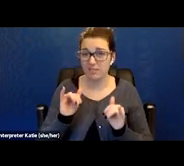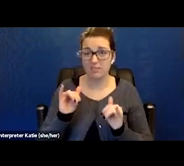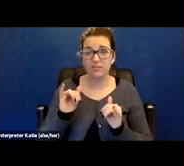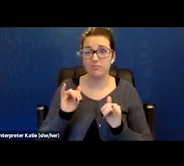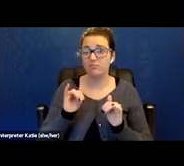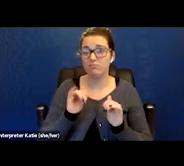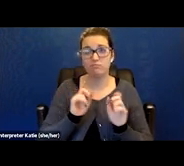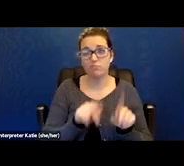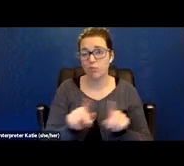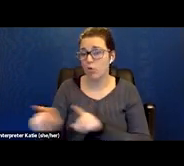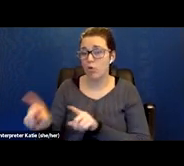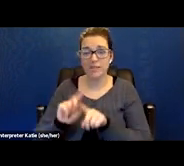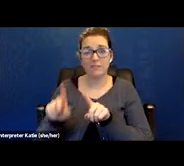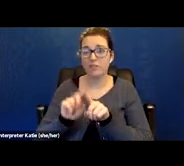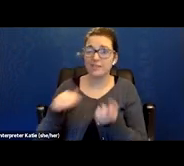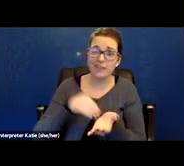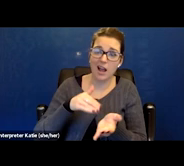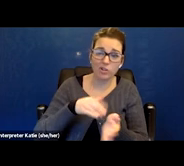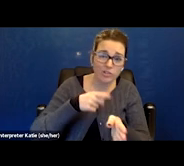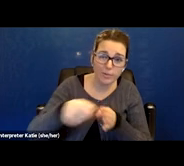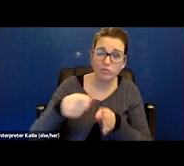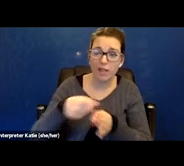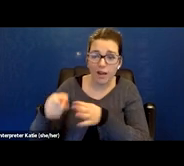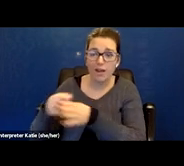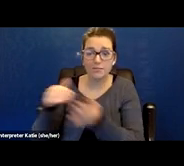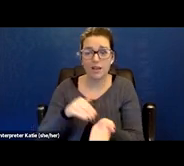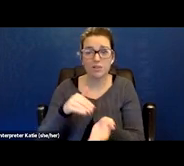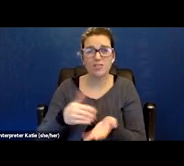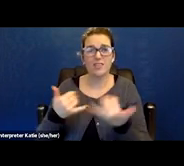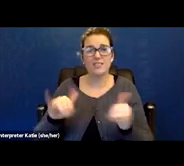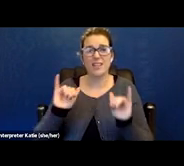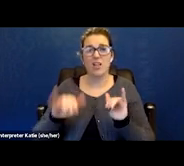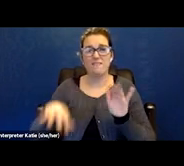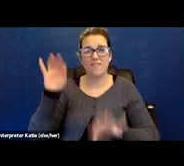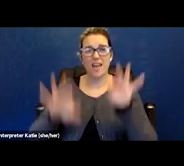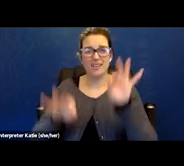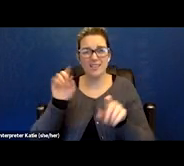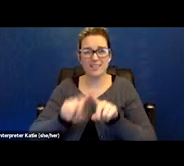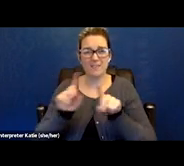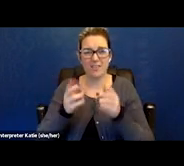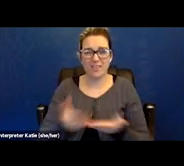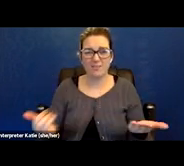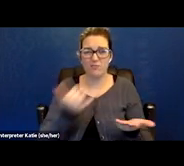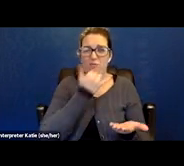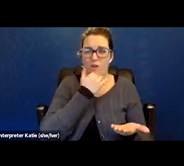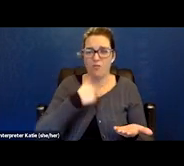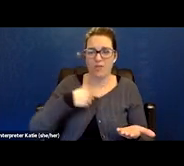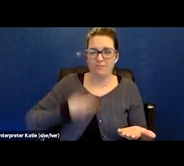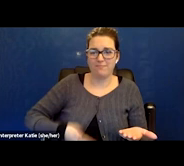who are still finding new things wrong with me a year and a half after my COVID onset.